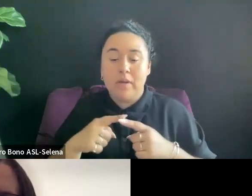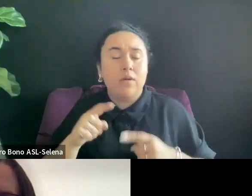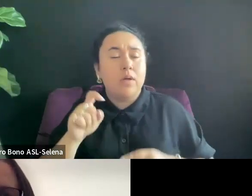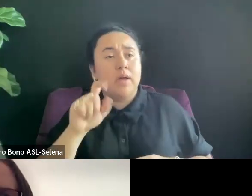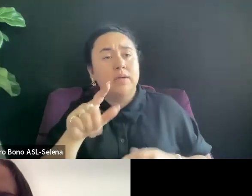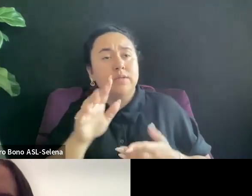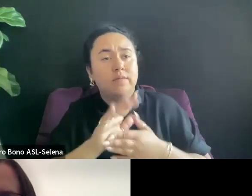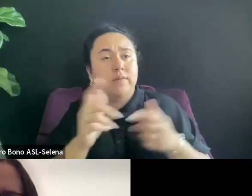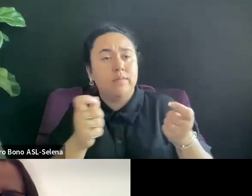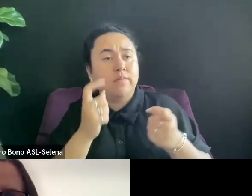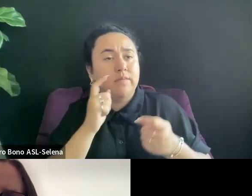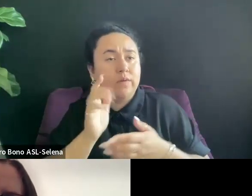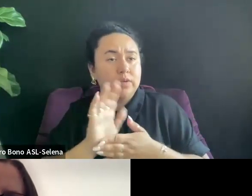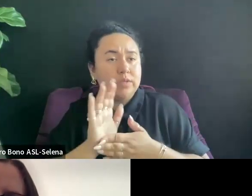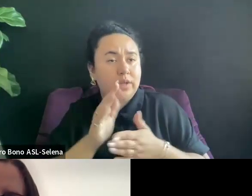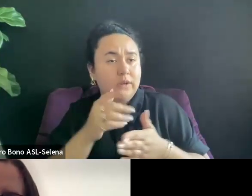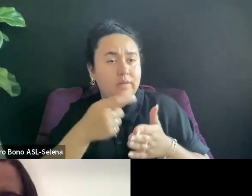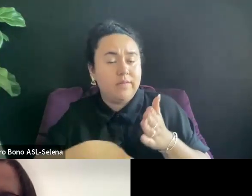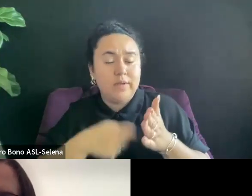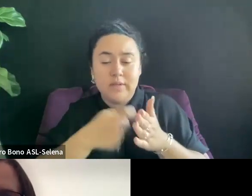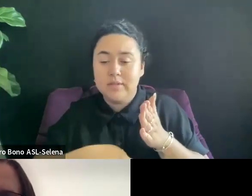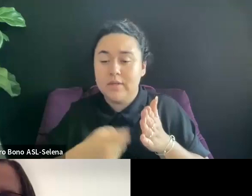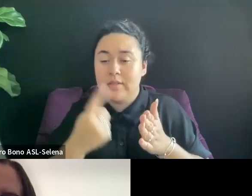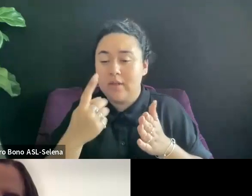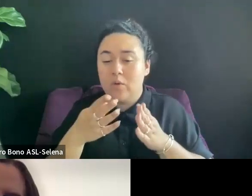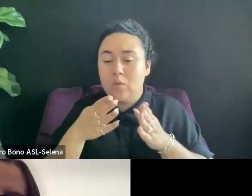THIS IS ONE WAY WHERE LAURELS CAN COME USEFUL I THINK.